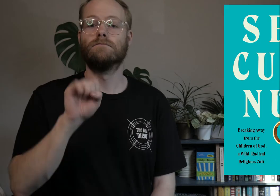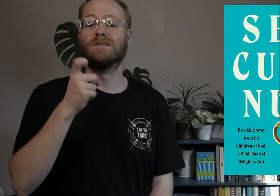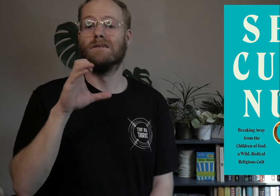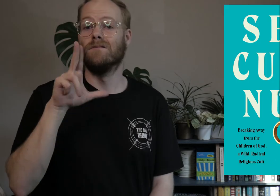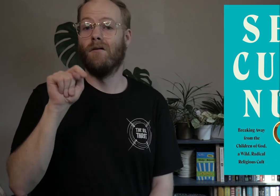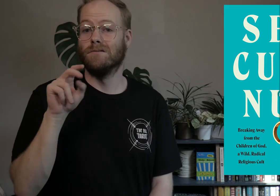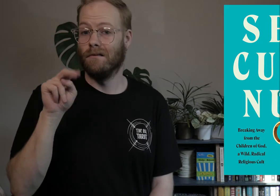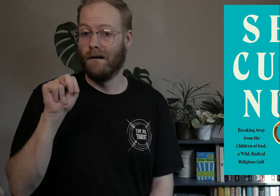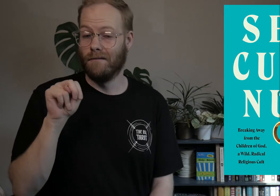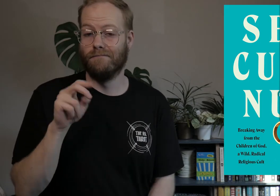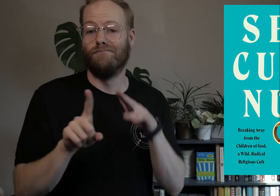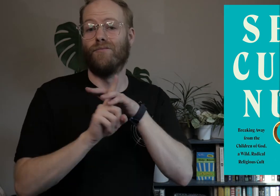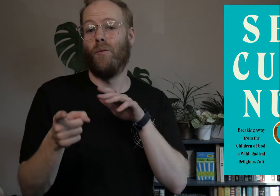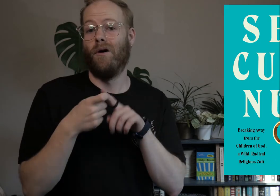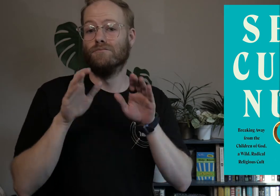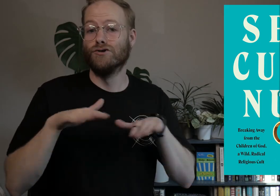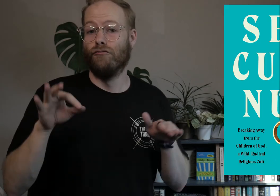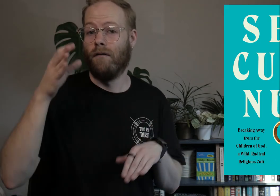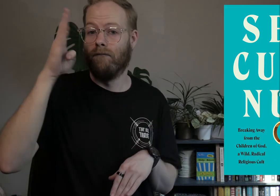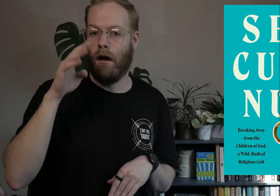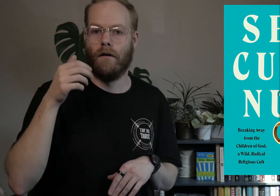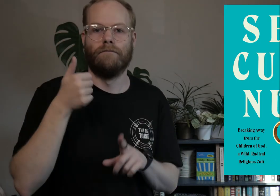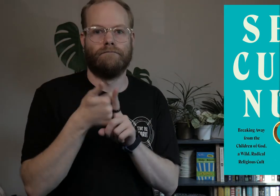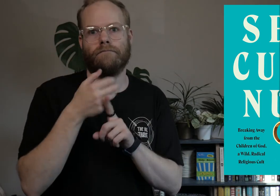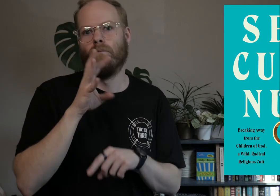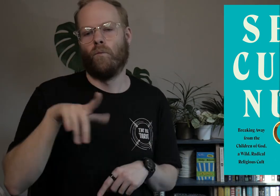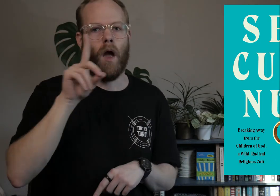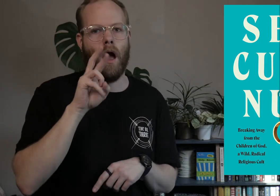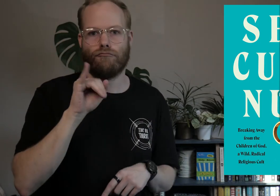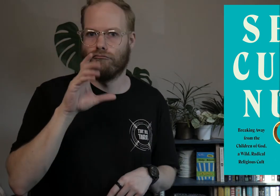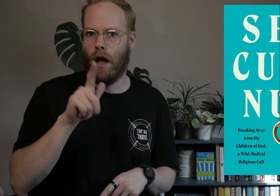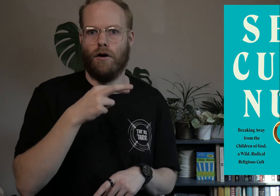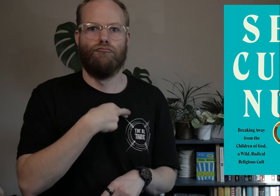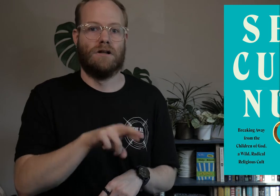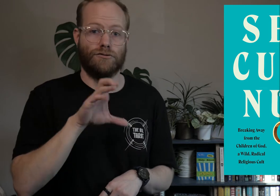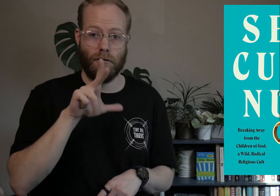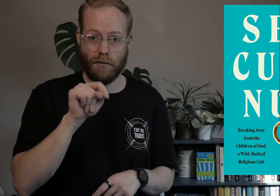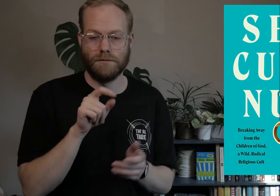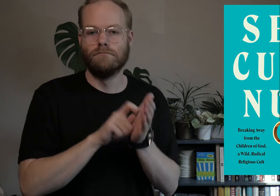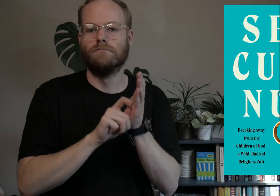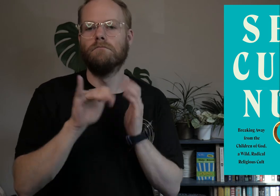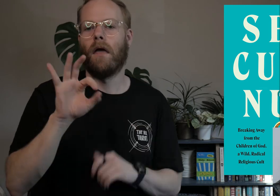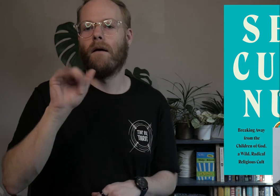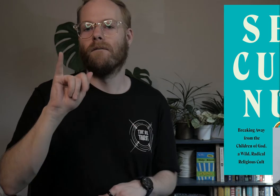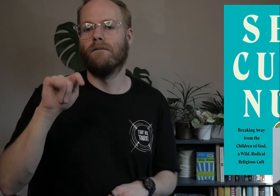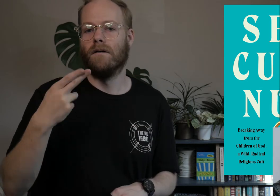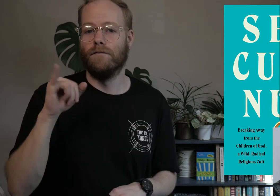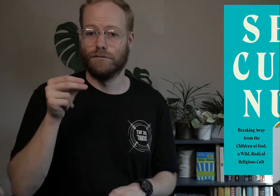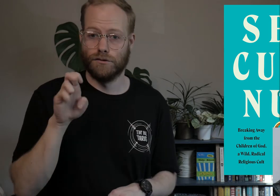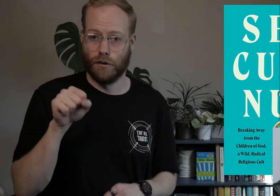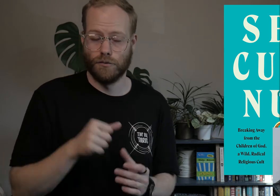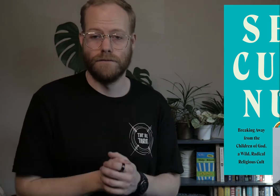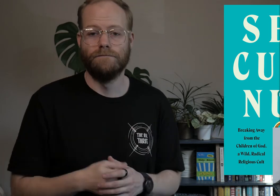Sex Cult Nun: Breaking Away from the Children of God, a Wild, Radical Religious Cult by Faith Jones.